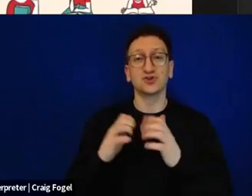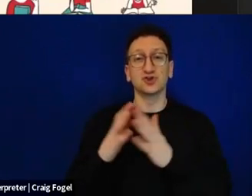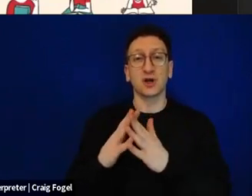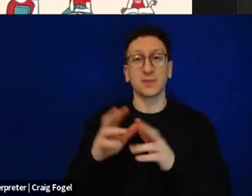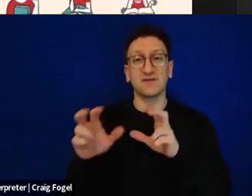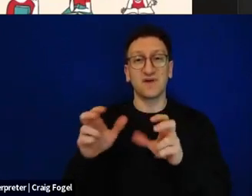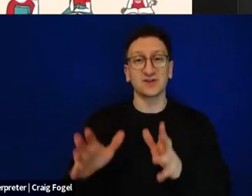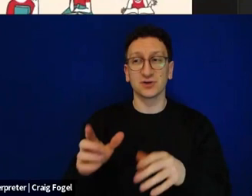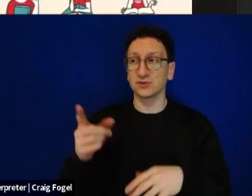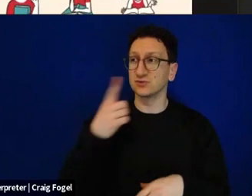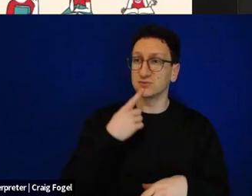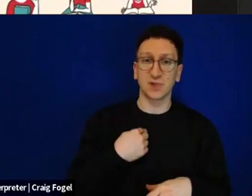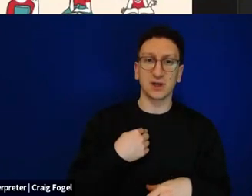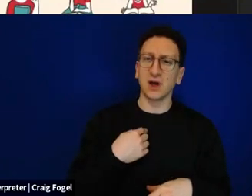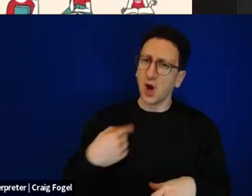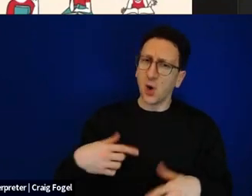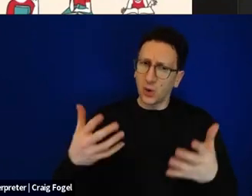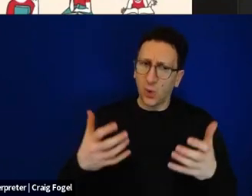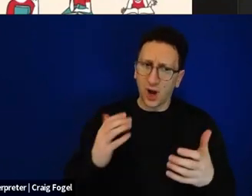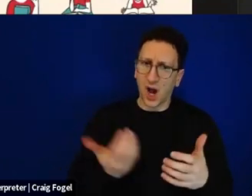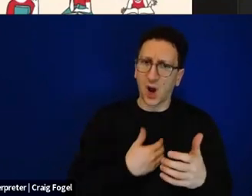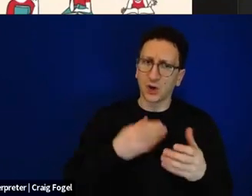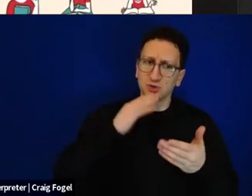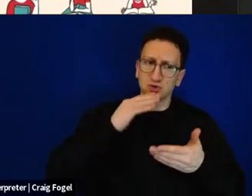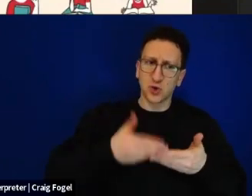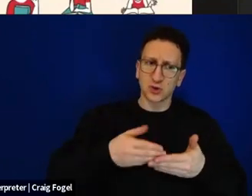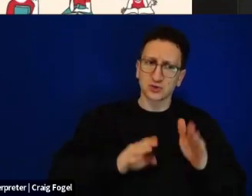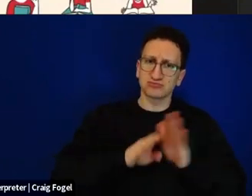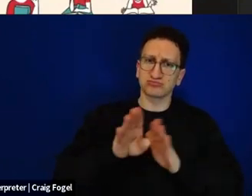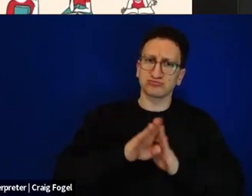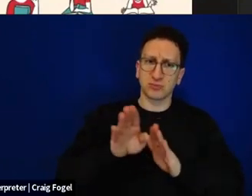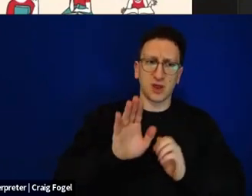to be wise daughters and startup entrepreneurs in a field which is still, which is mostly male,